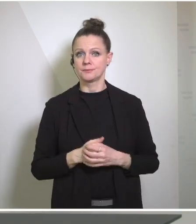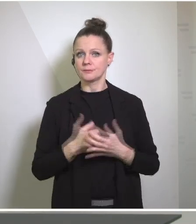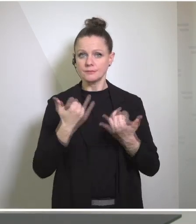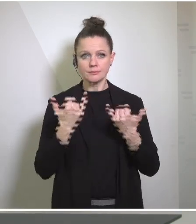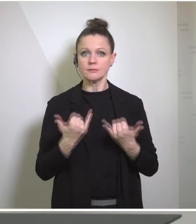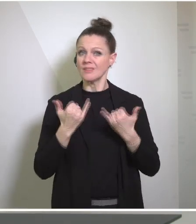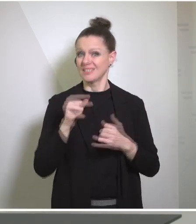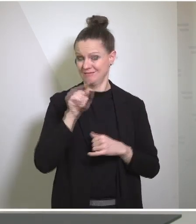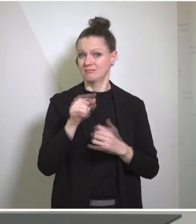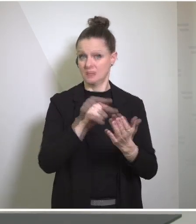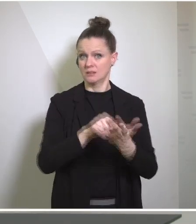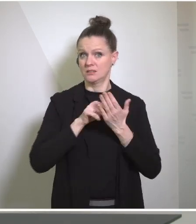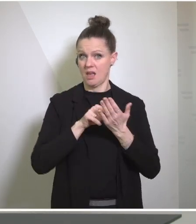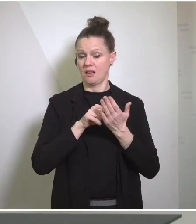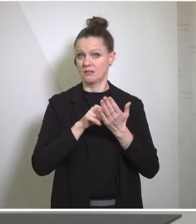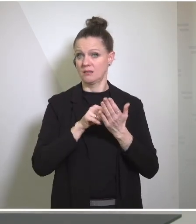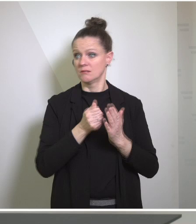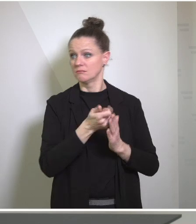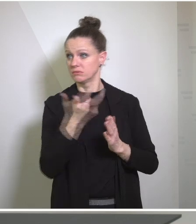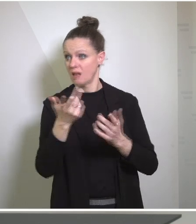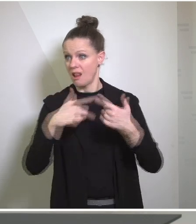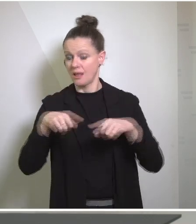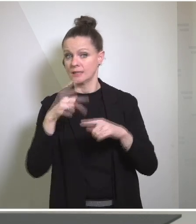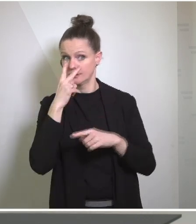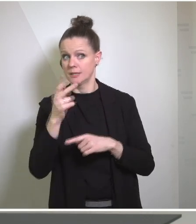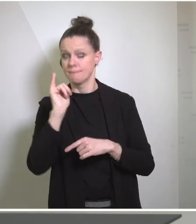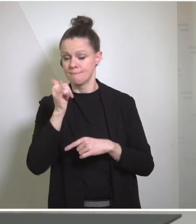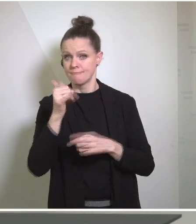fact that so many countries are now seeing that this is a problem that already is or could soon